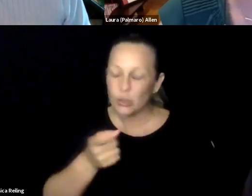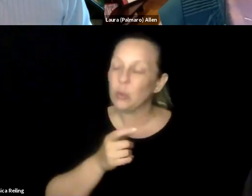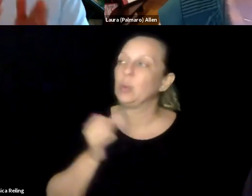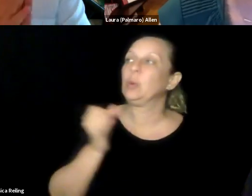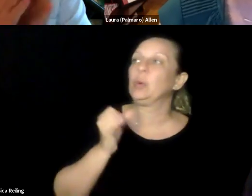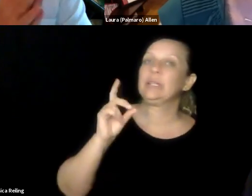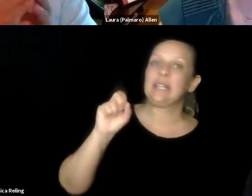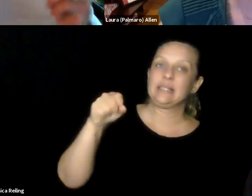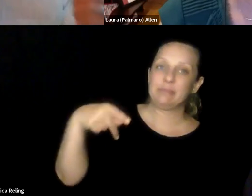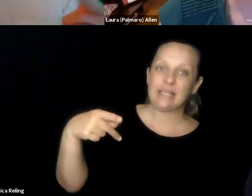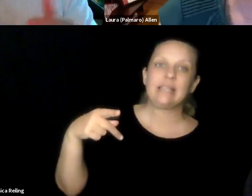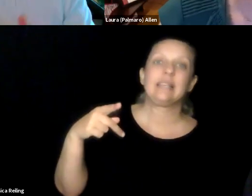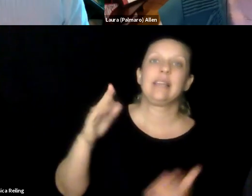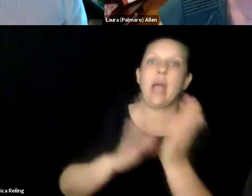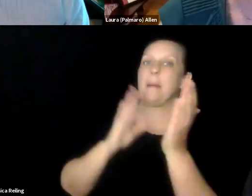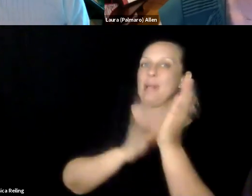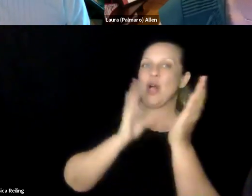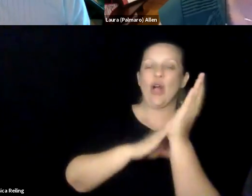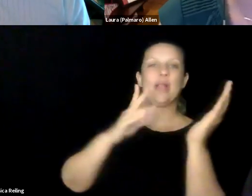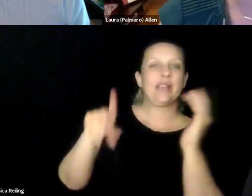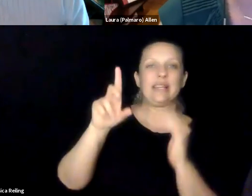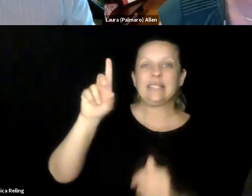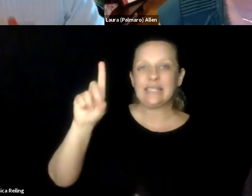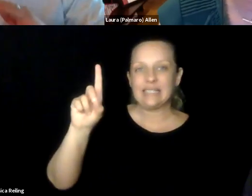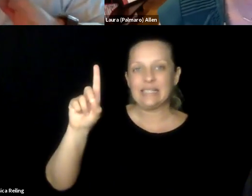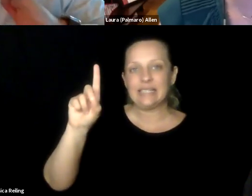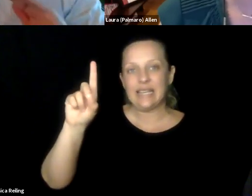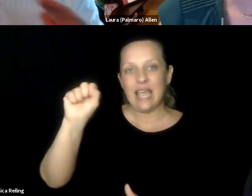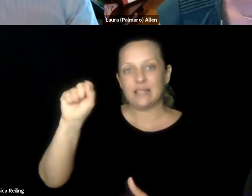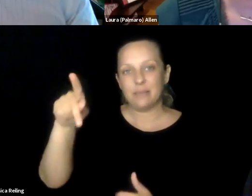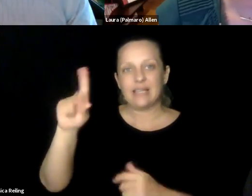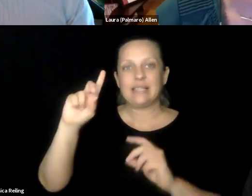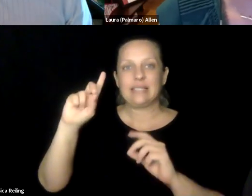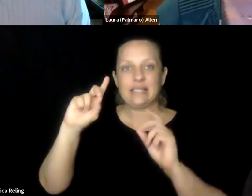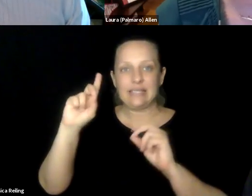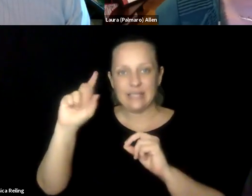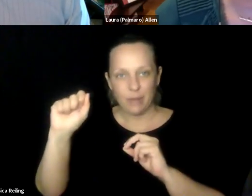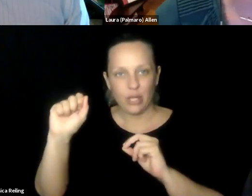accommodations, you needed the assistive technology shifted and changed. And your parents were there to